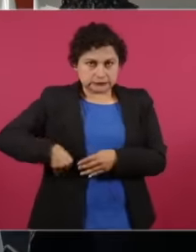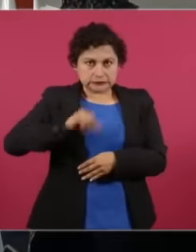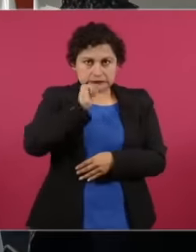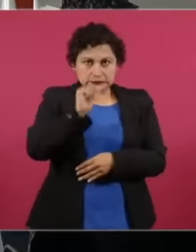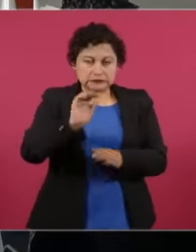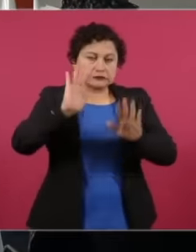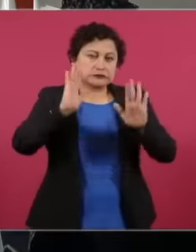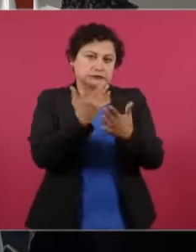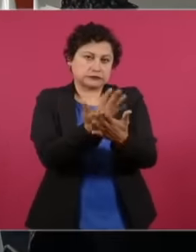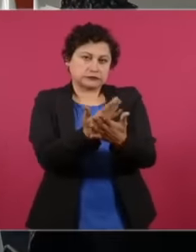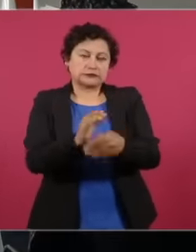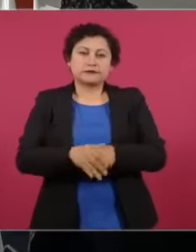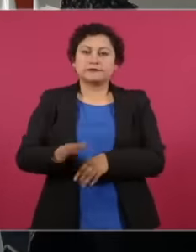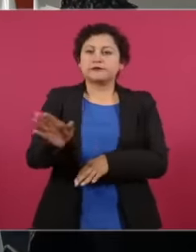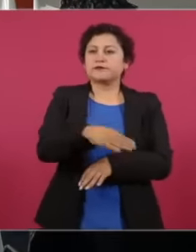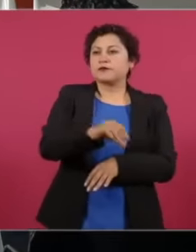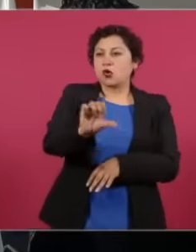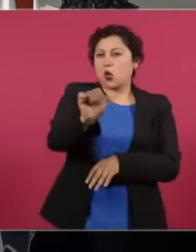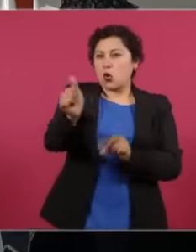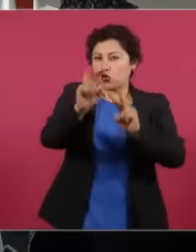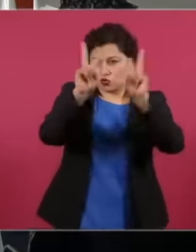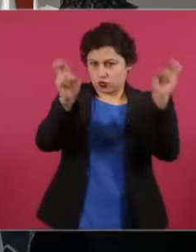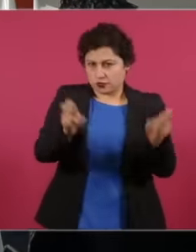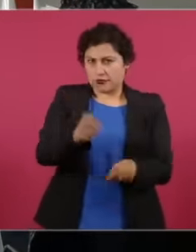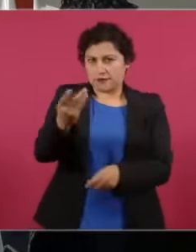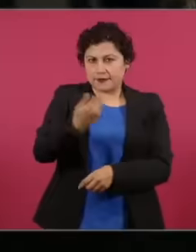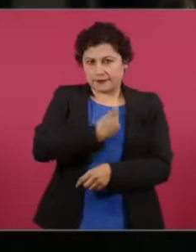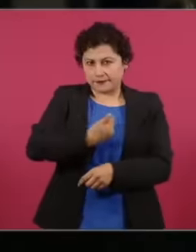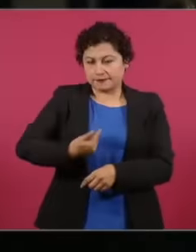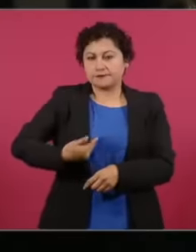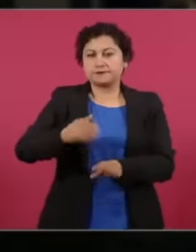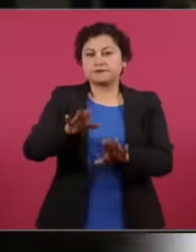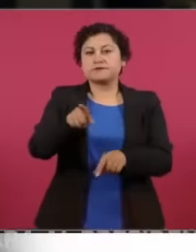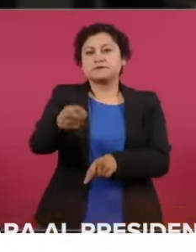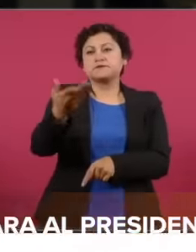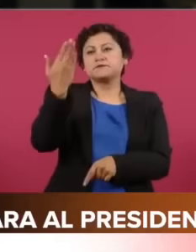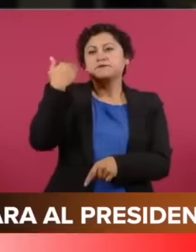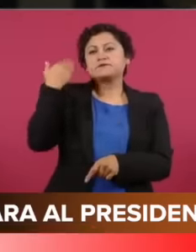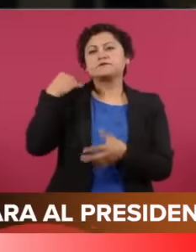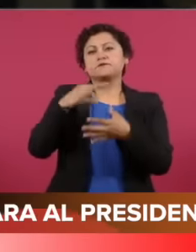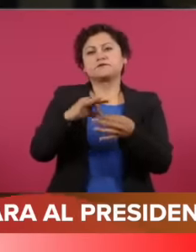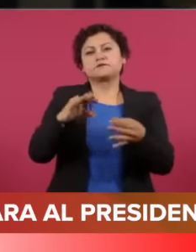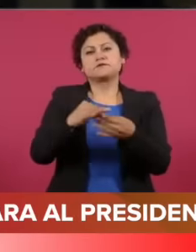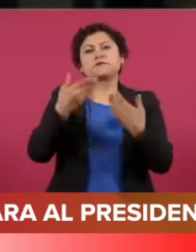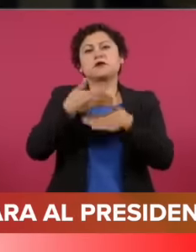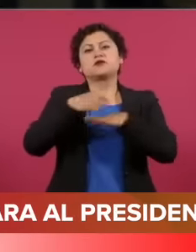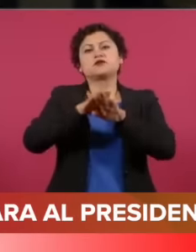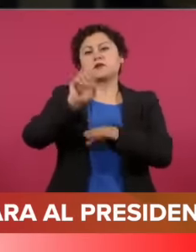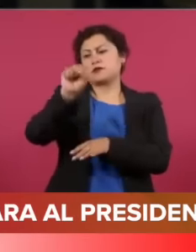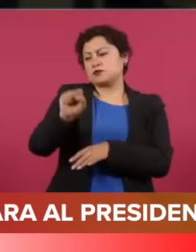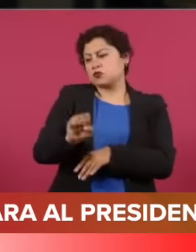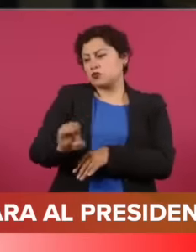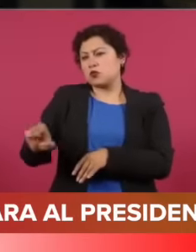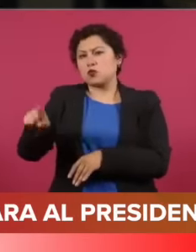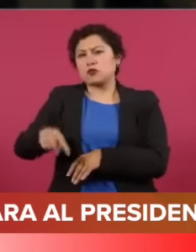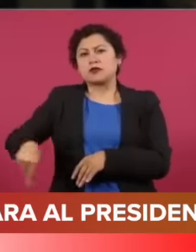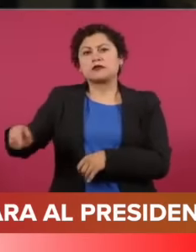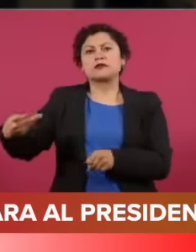president when speaking you have spoken on several occasions about what happened in the Mexican southeast around people who took advantage of many of the opportunities that